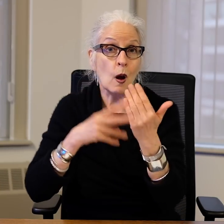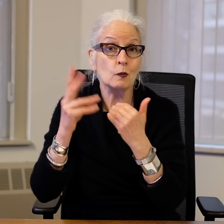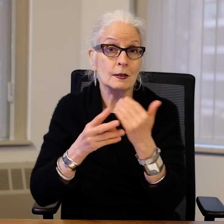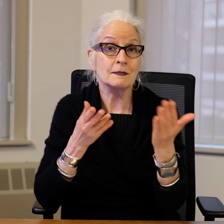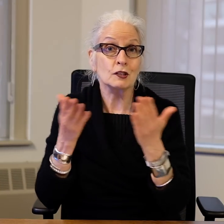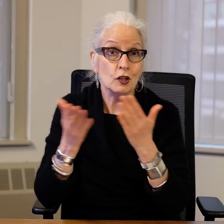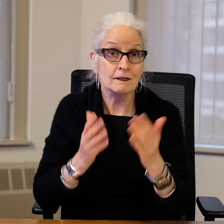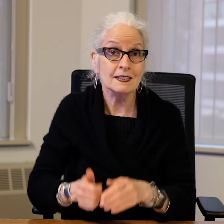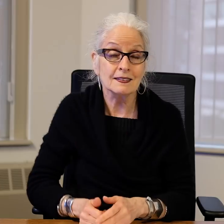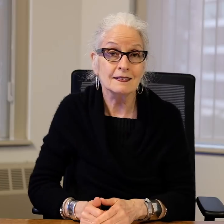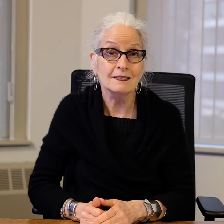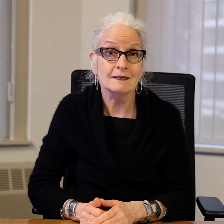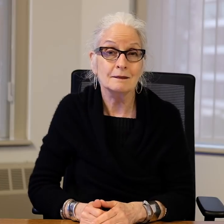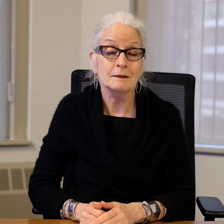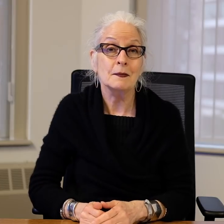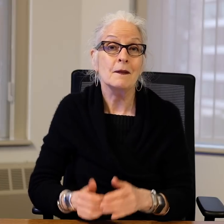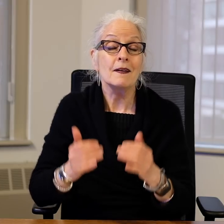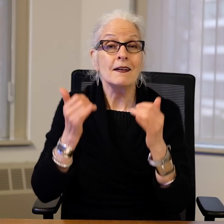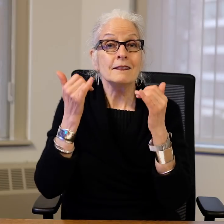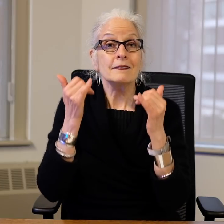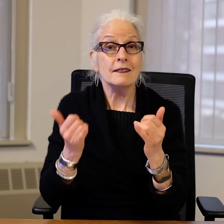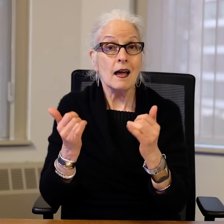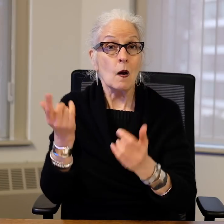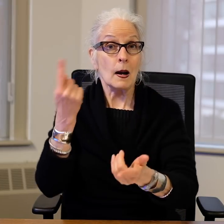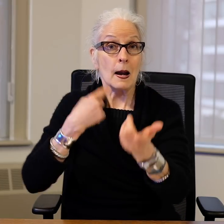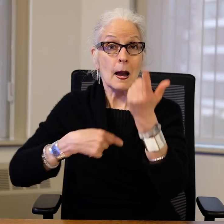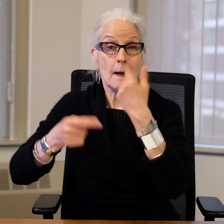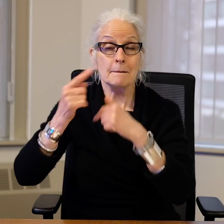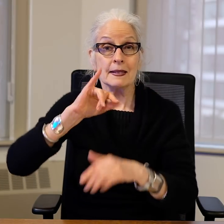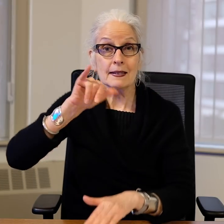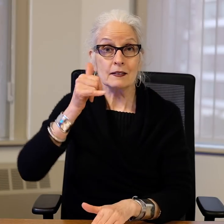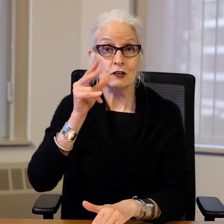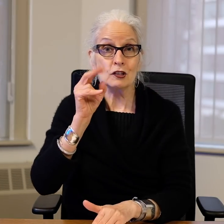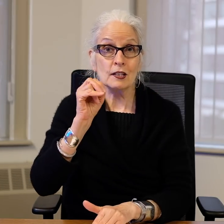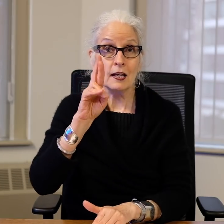and develop new innovative programs and services.